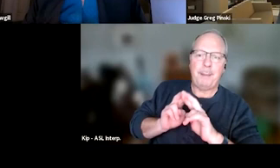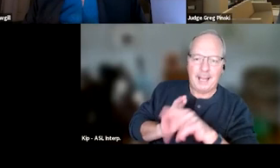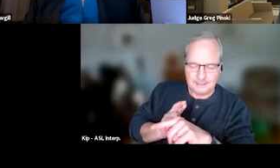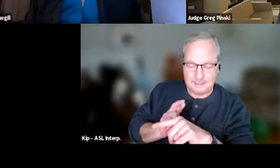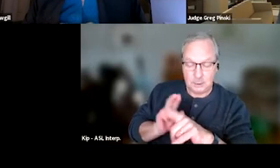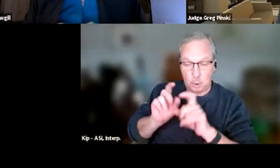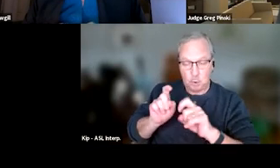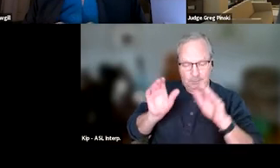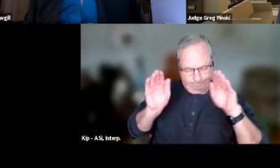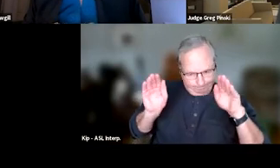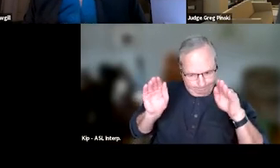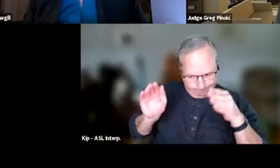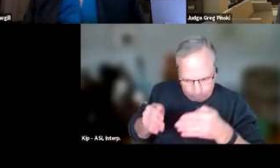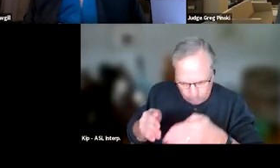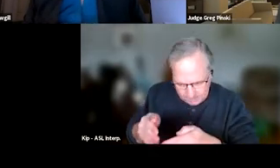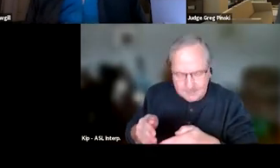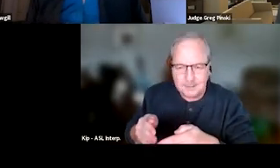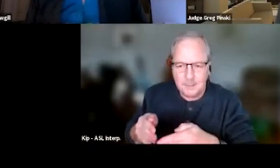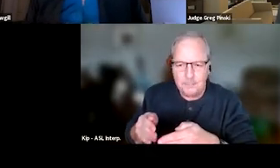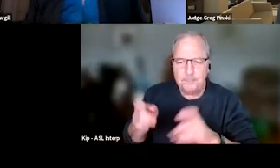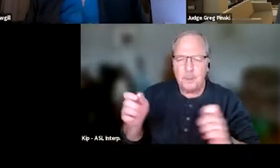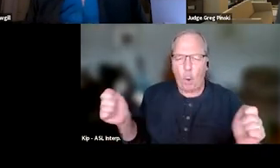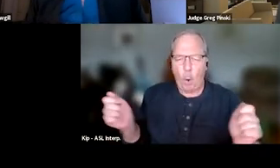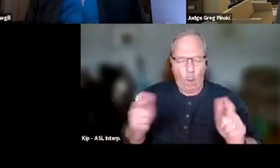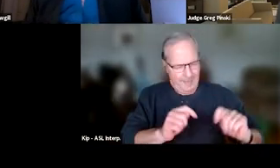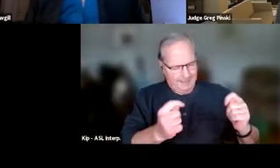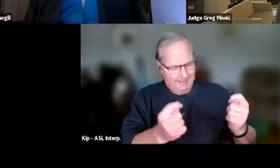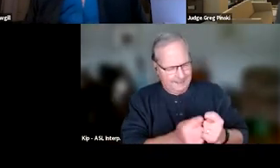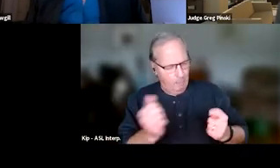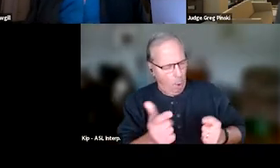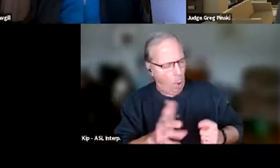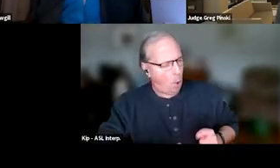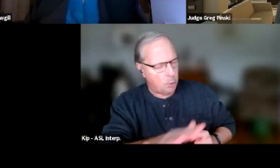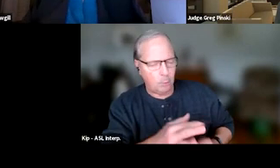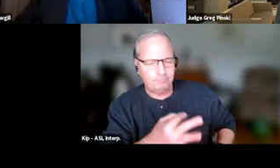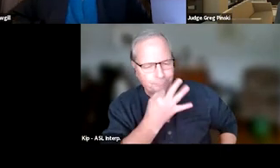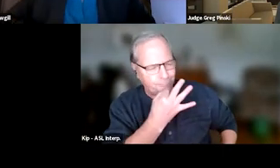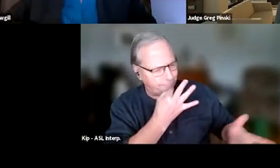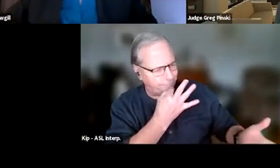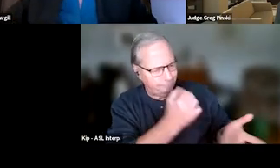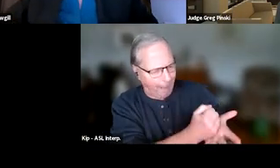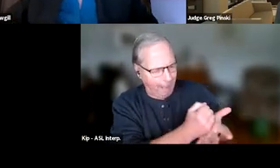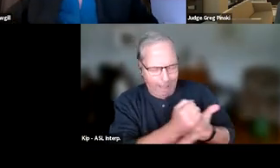and that we need all of that team, all of your expertise to help determine what staffing,